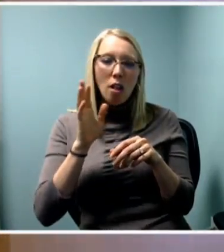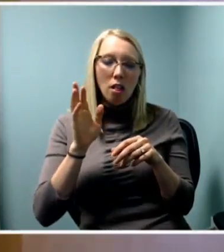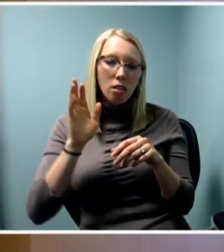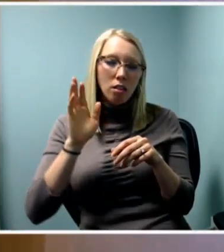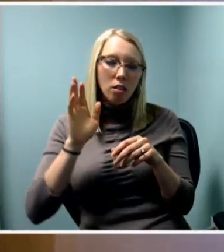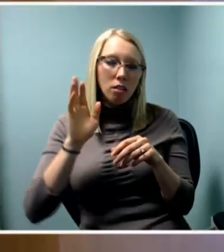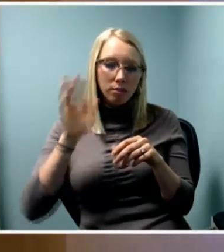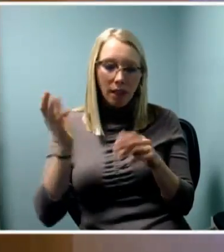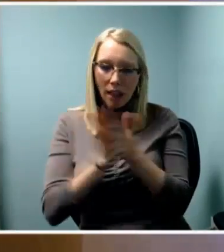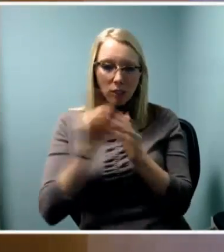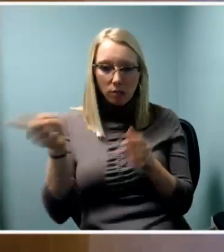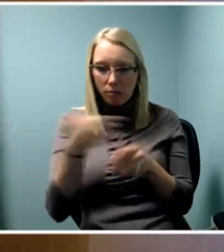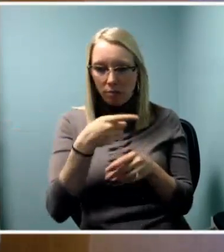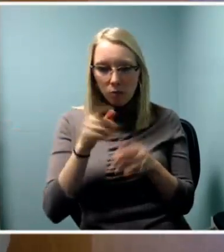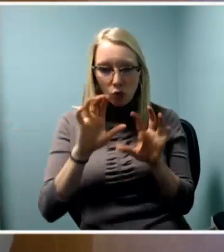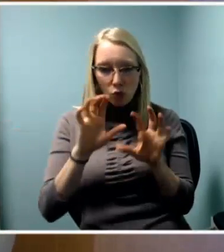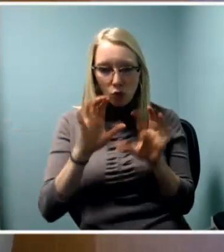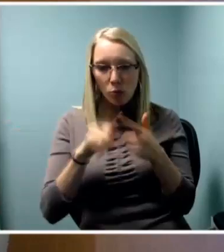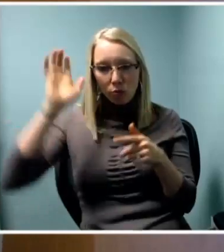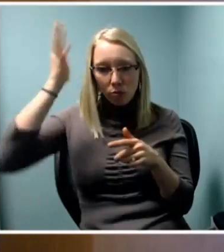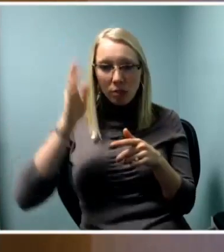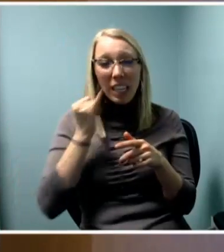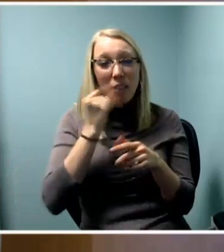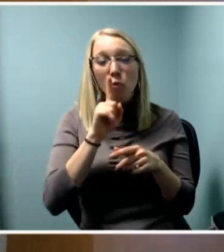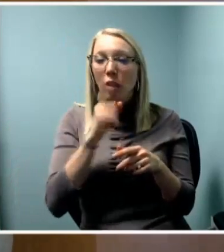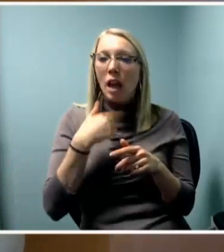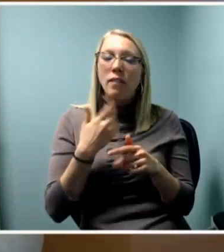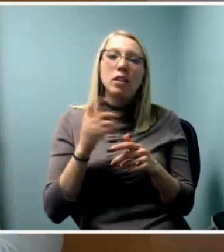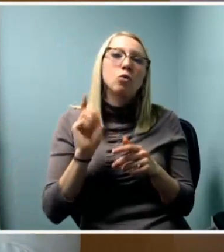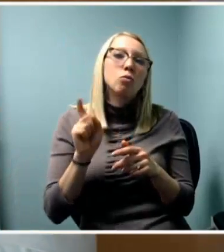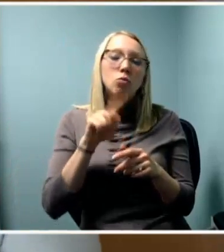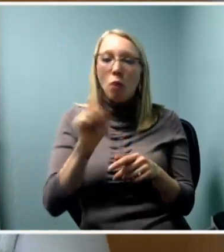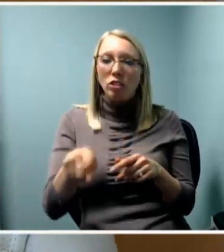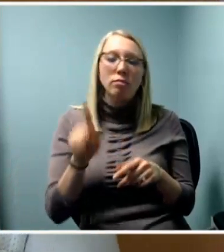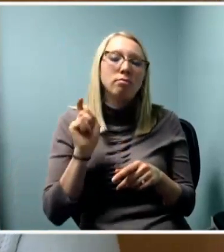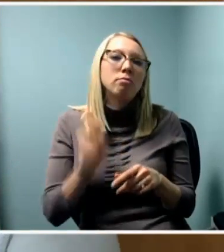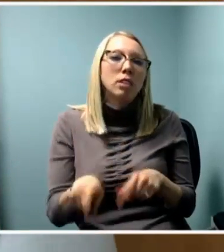that's totally fine, but we need to run to you with a mic, so please remember that.